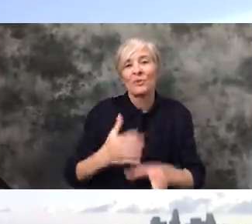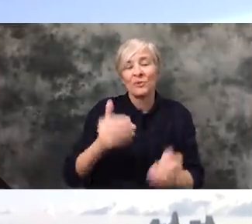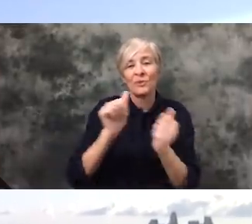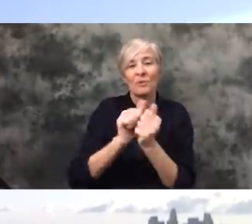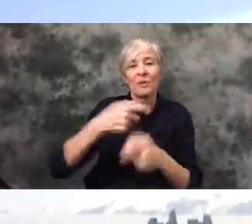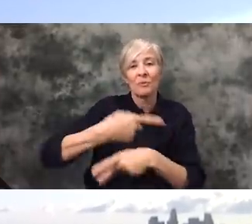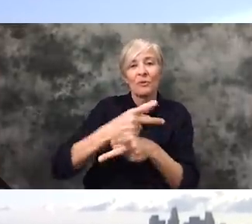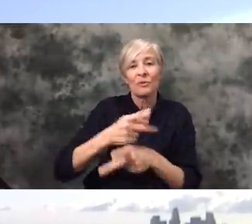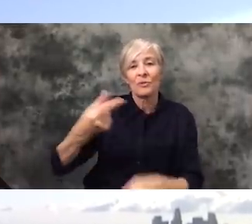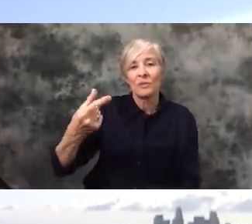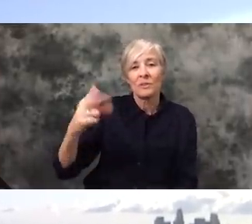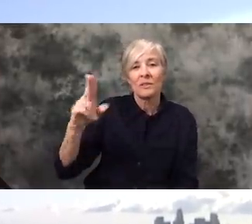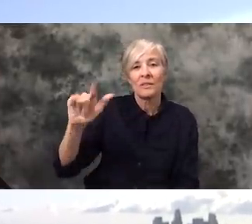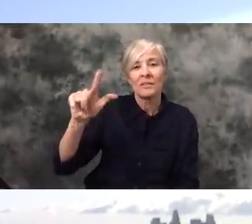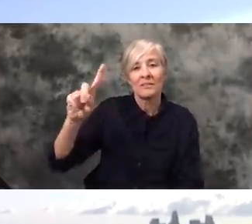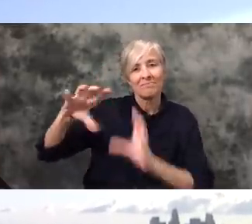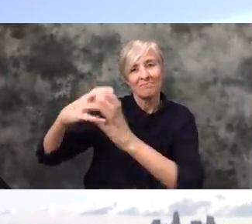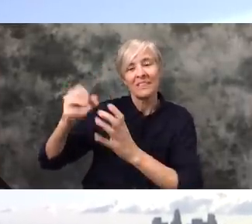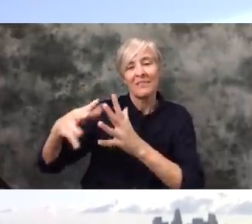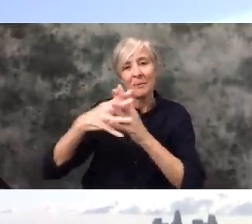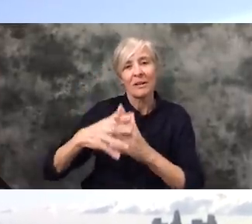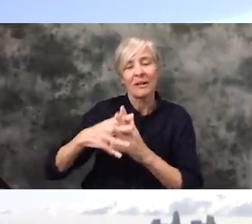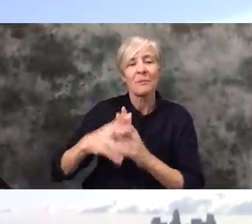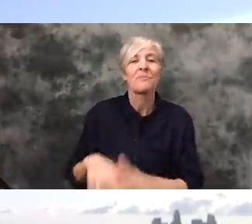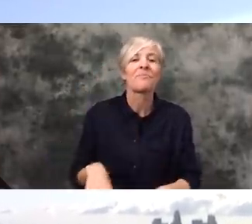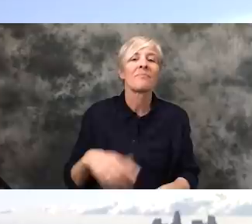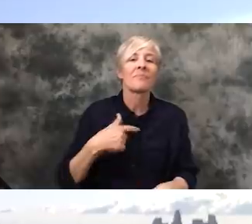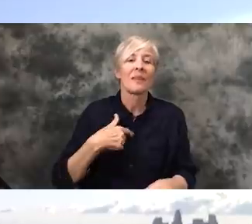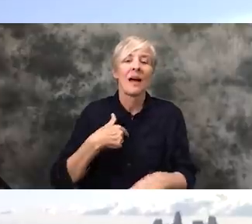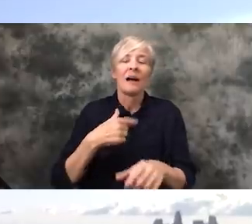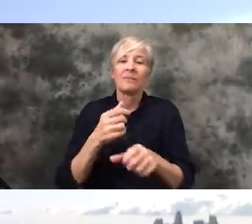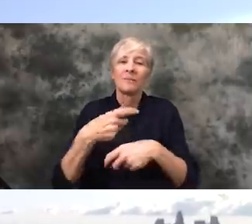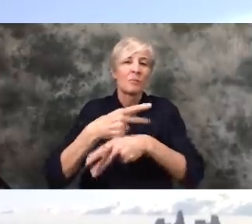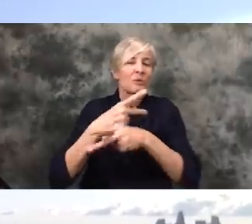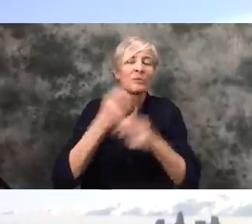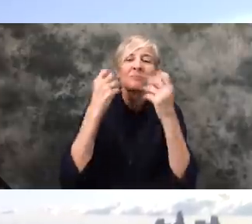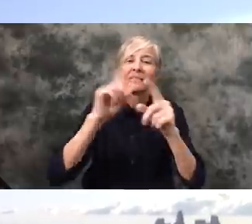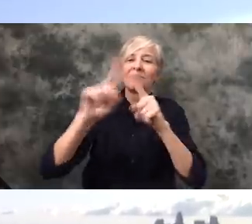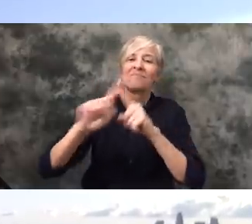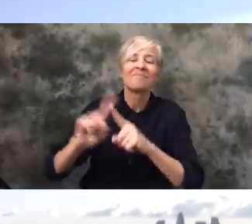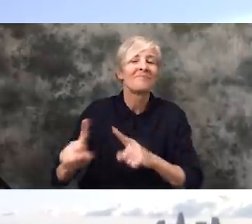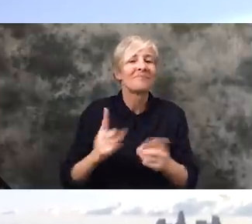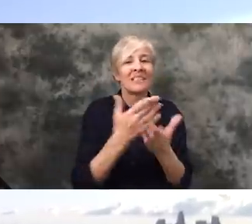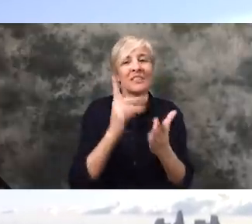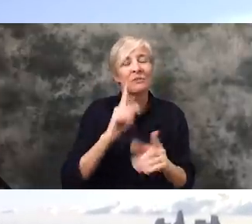Guild of America and have Produced content for a plethora of Production